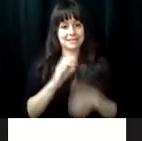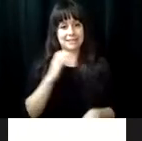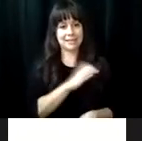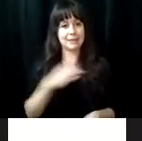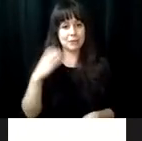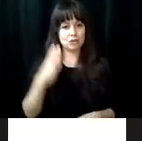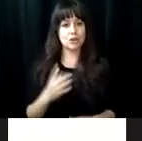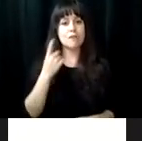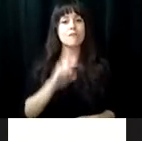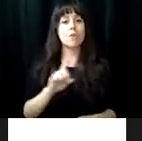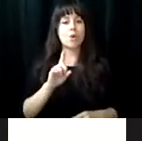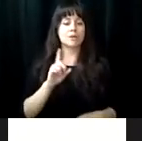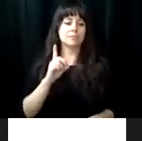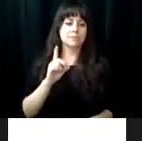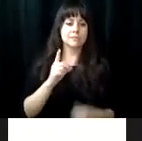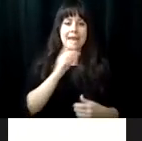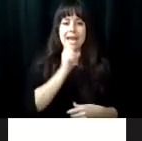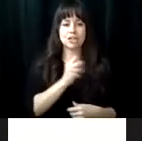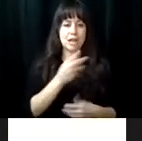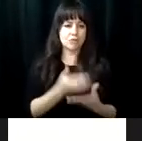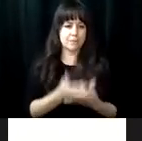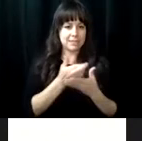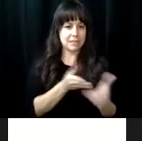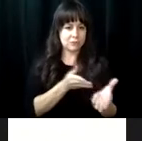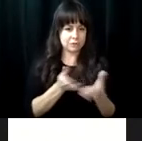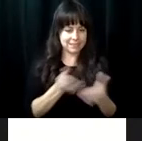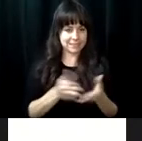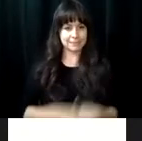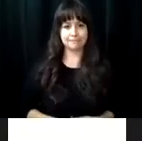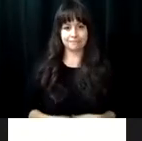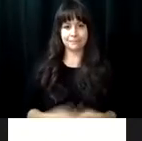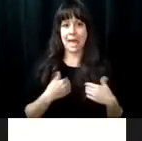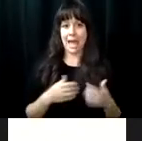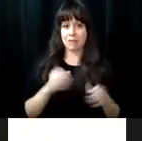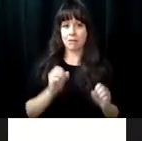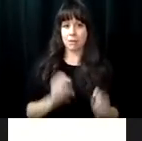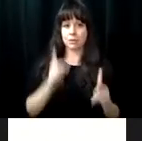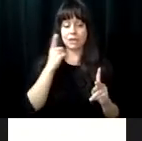the department of the blind and vision impaired and a former assistant commissioner with the Virginia Department for Aging and